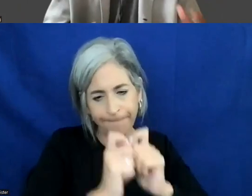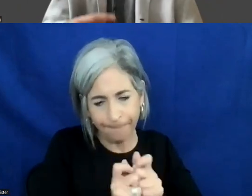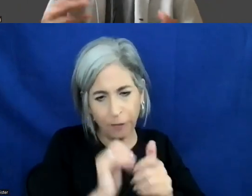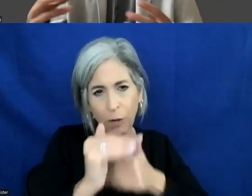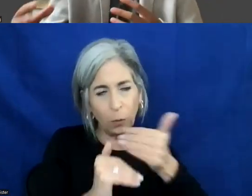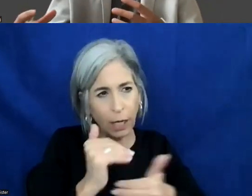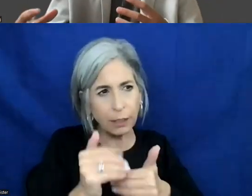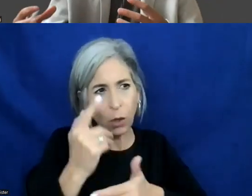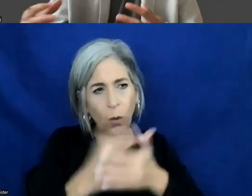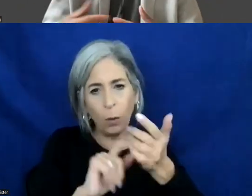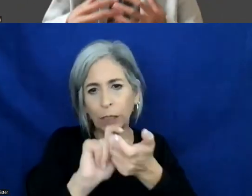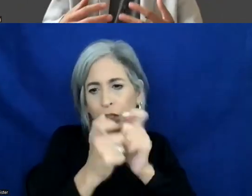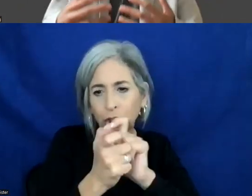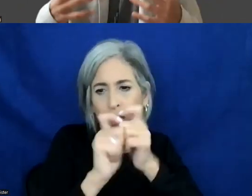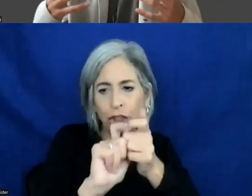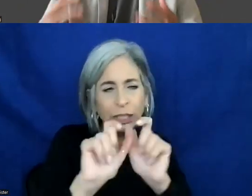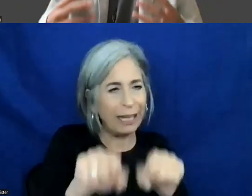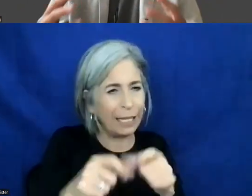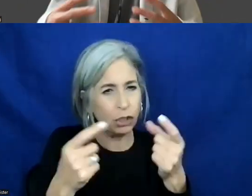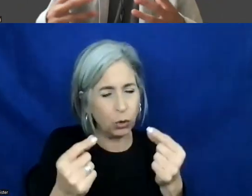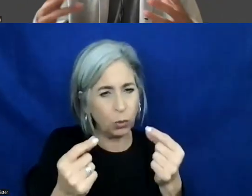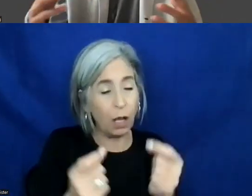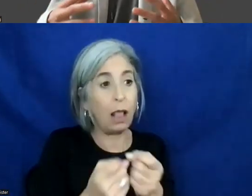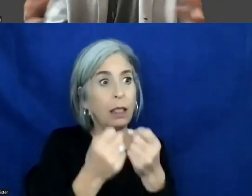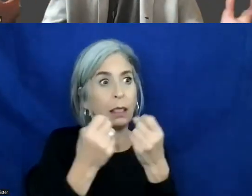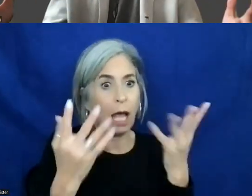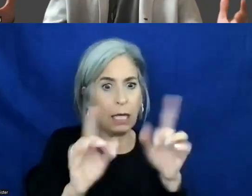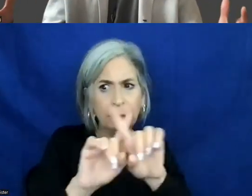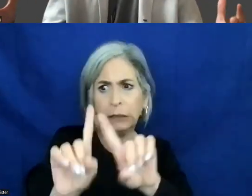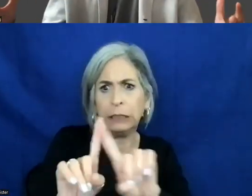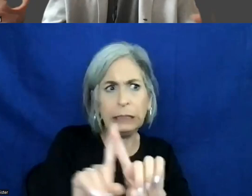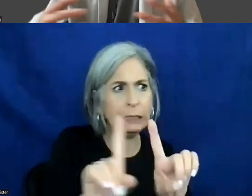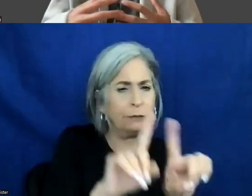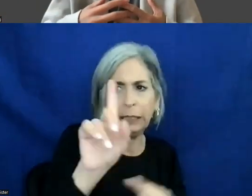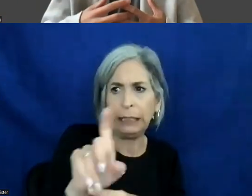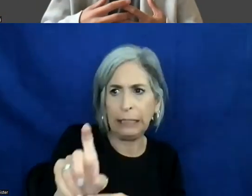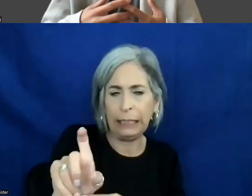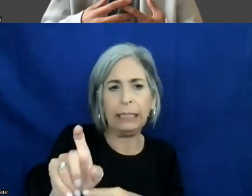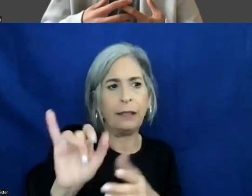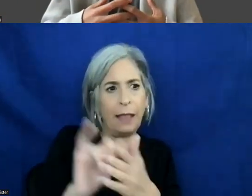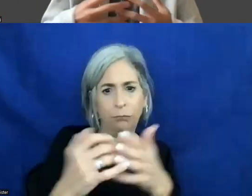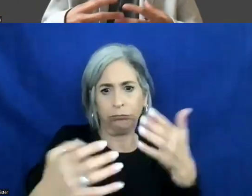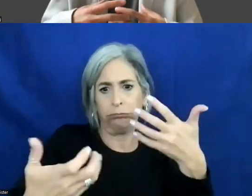kind of fix we can do. Obviously, there is a lot of different needs out there, and it's all about